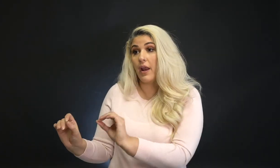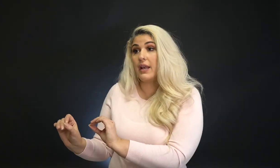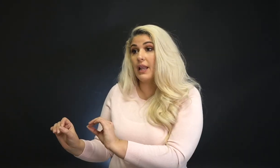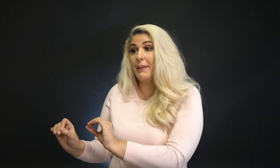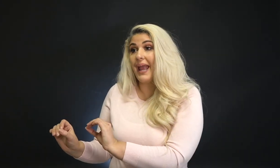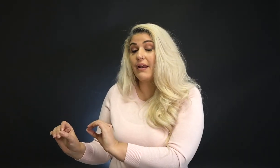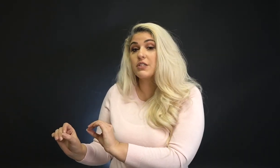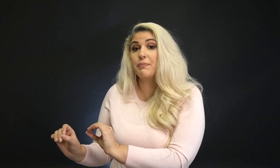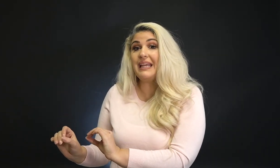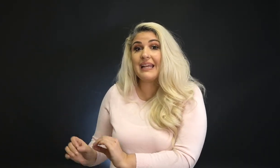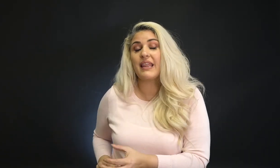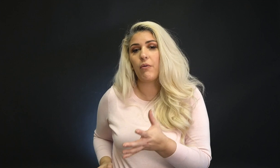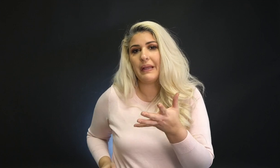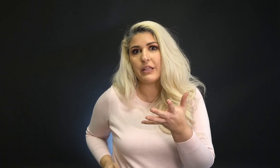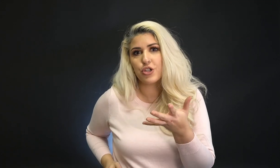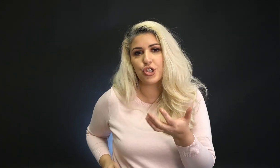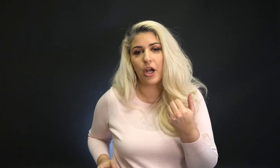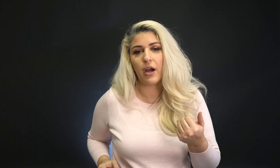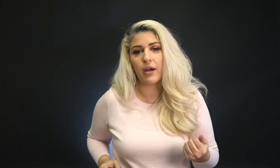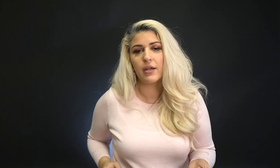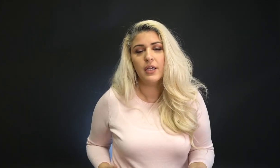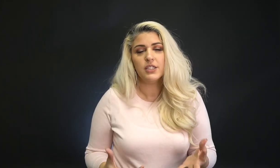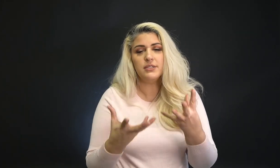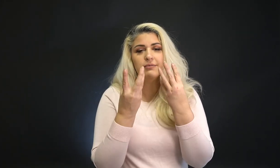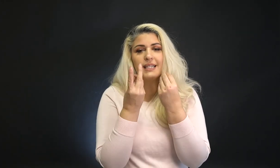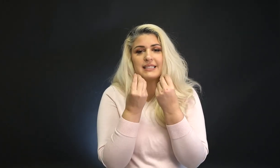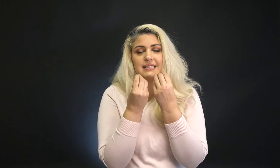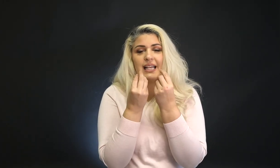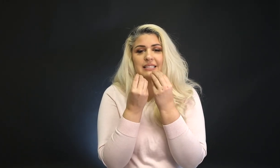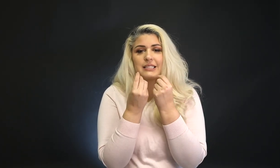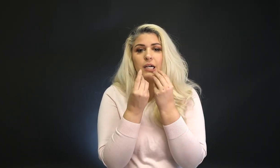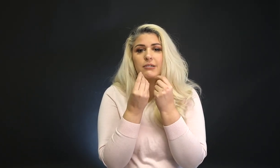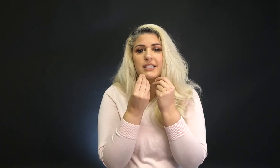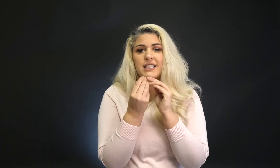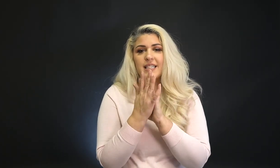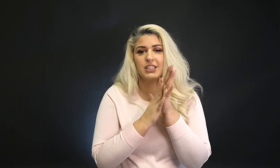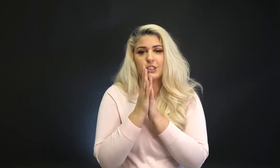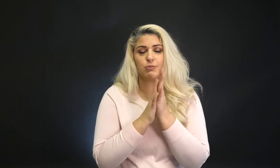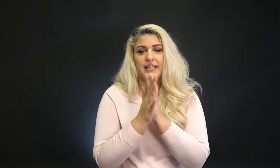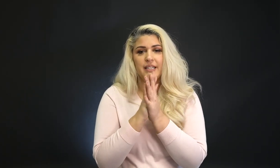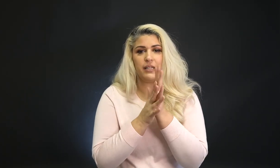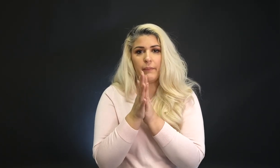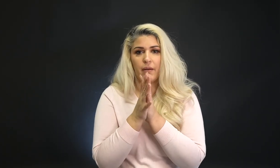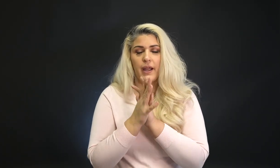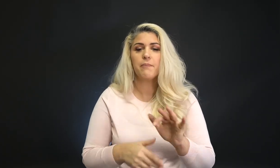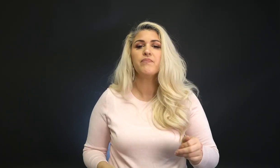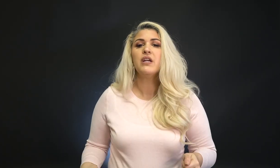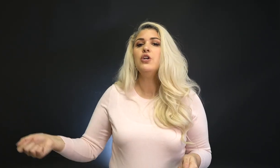And in lemonade speak, that would be the sugar. You want it to taste so good and sweet and yummy, right?